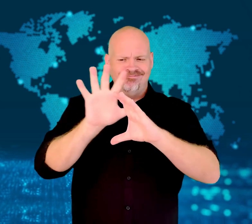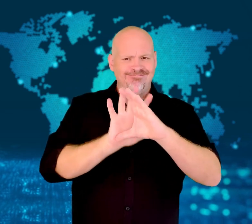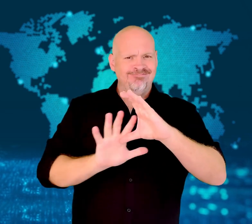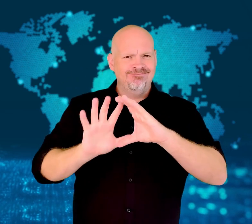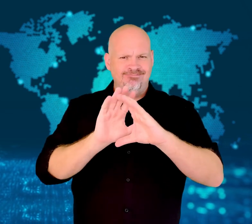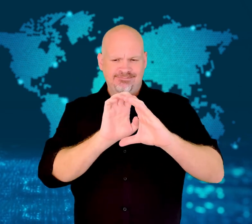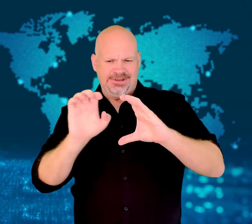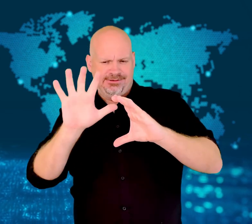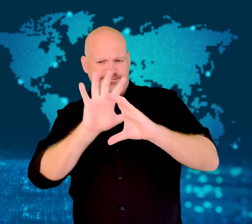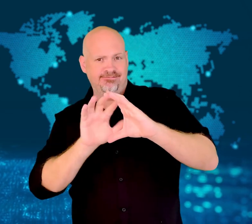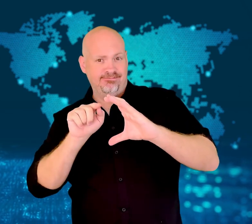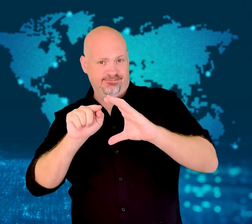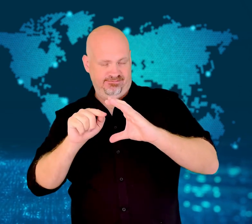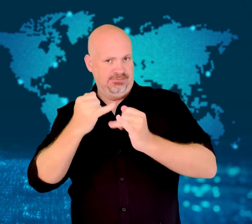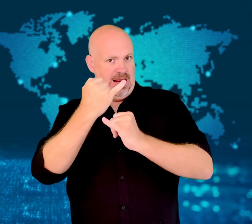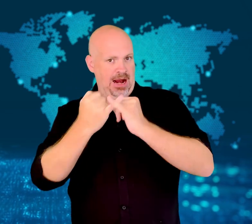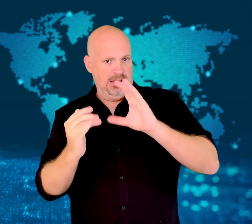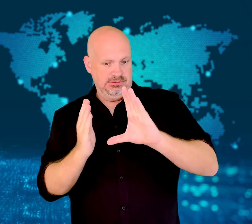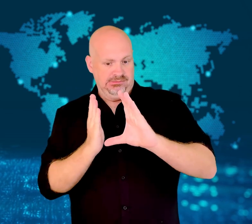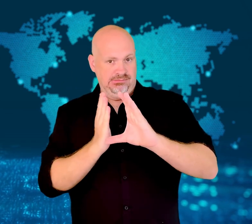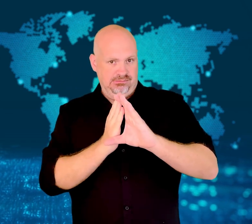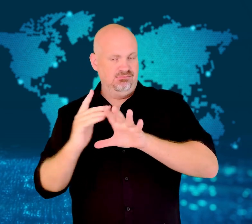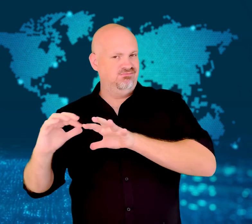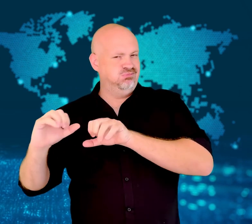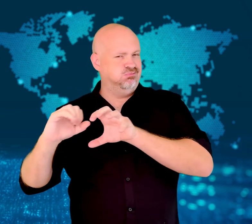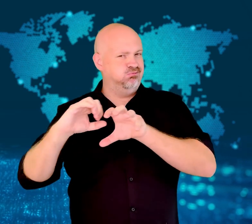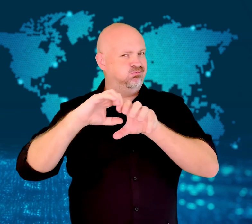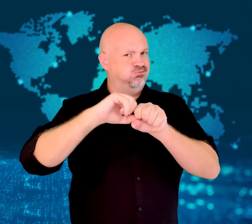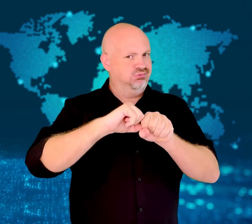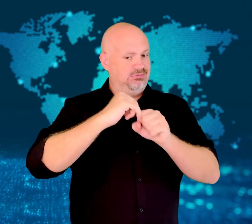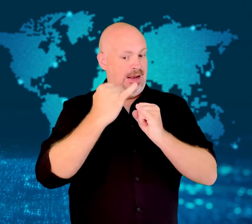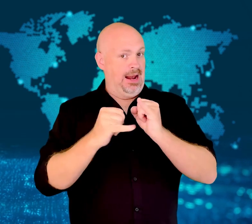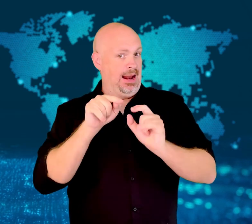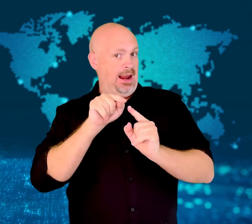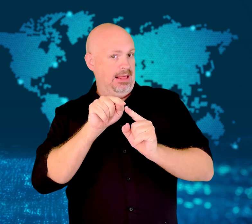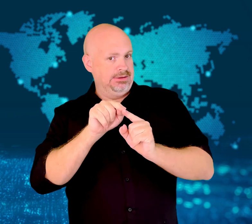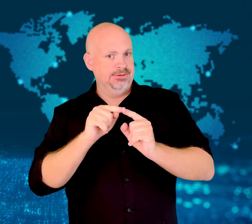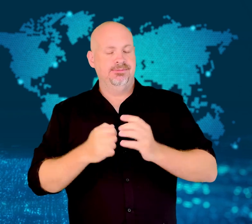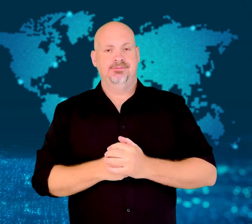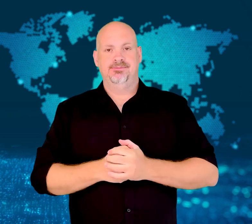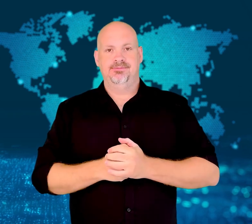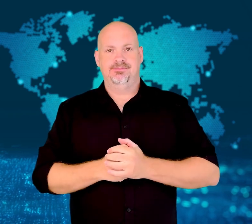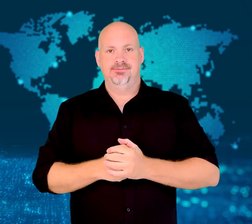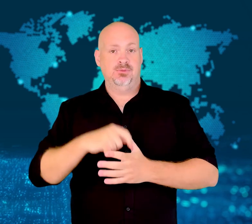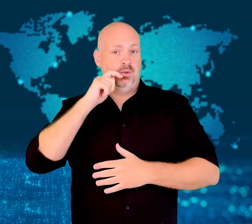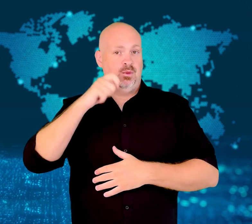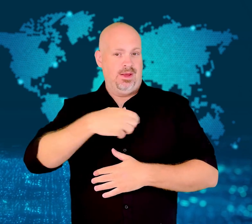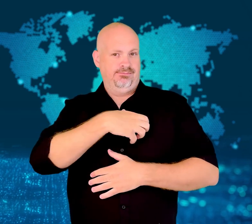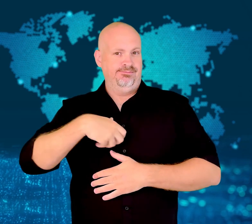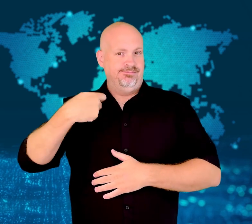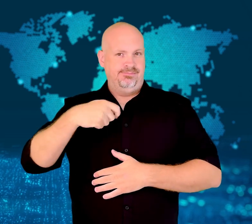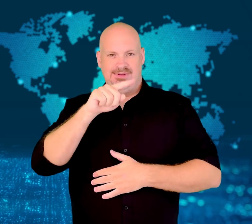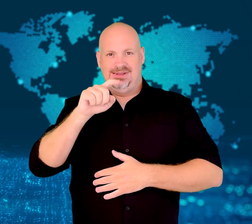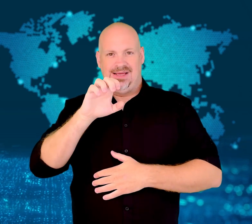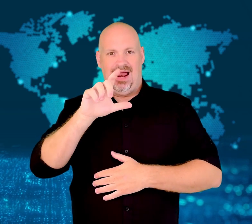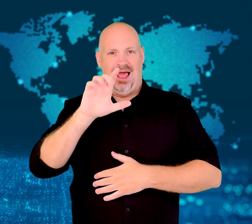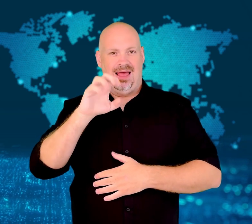The city was the last part of Ukraine's industrial Donbas region.